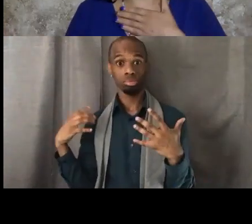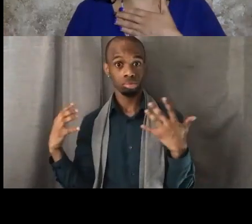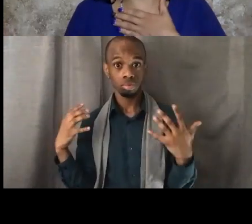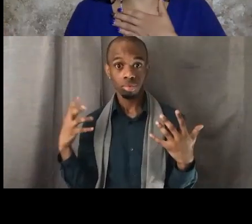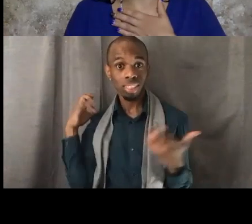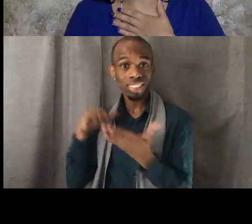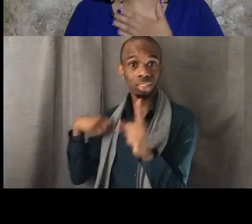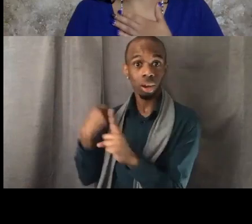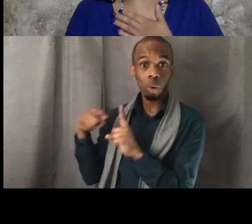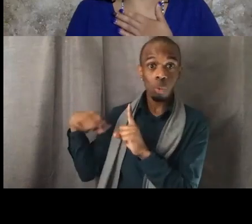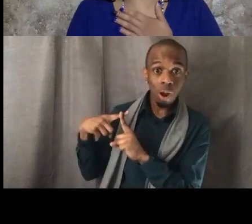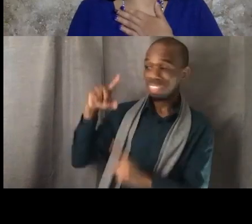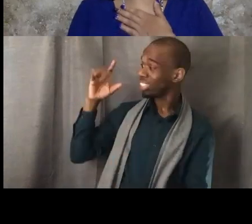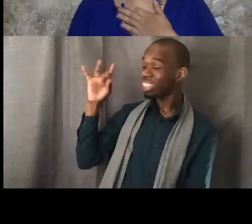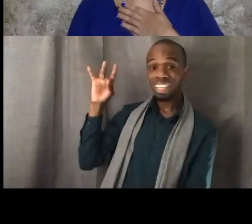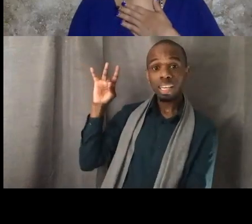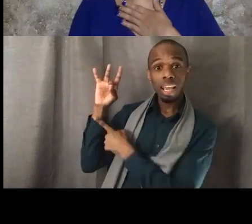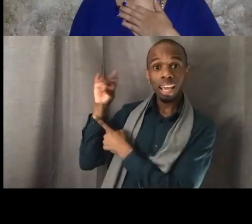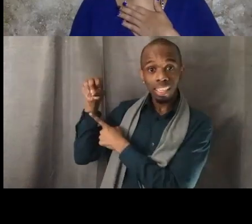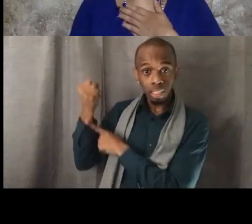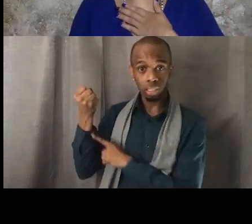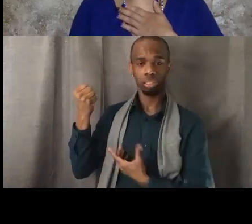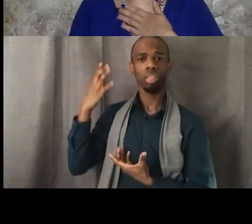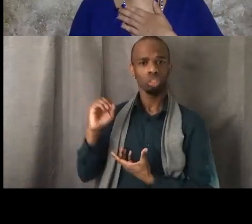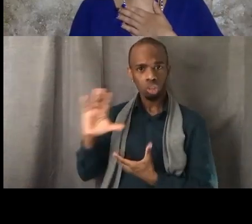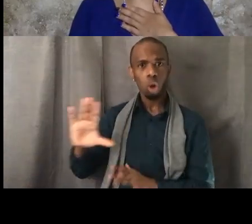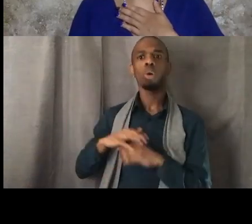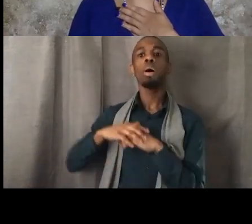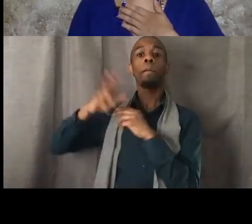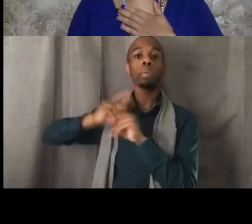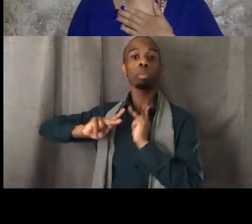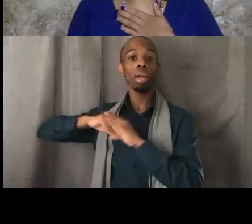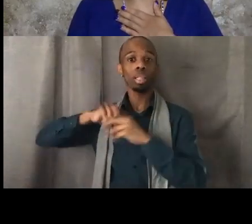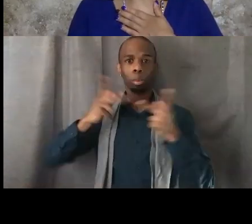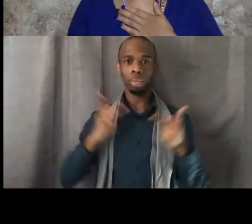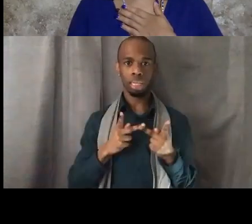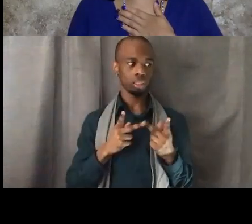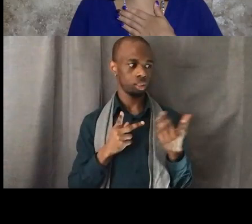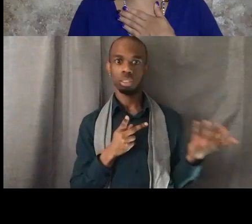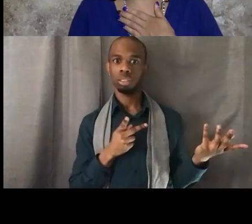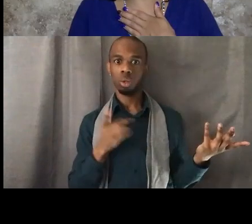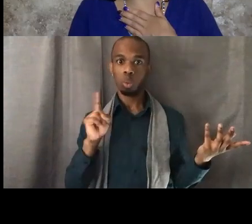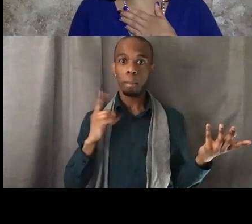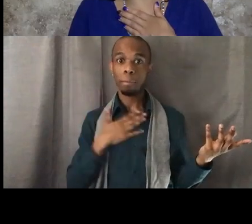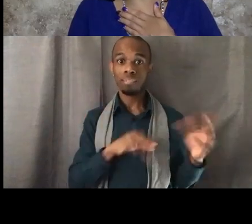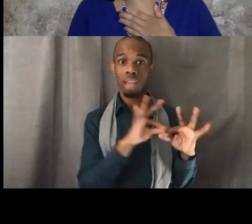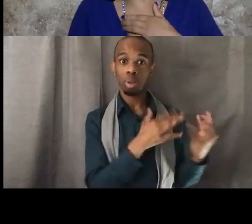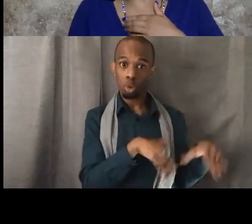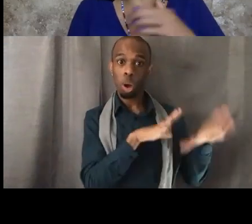in places where my family was were lynched with regularity by White Supremacy